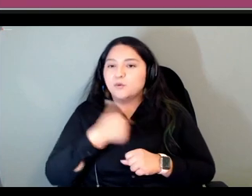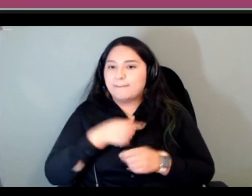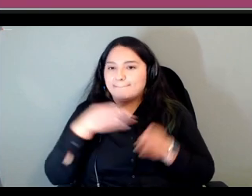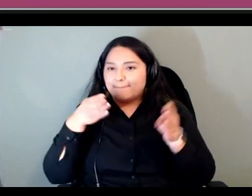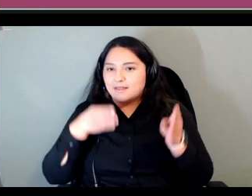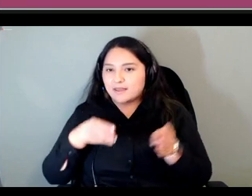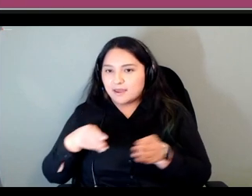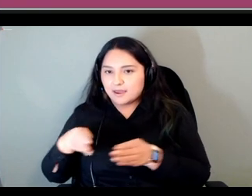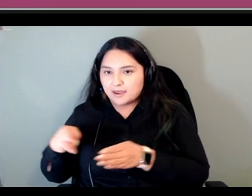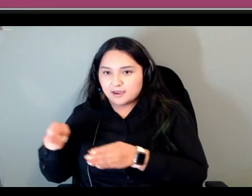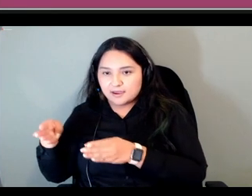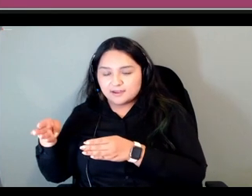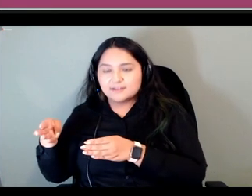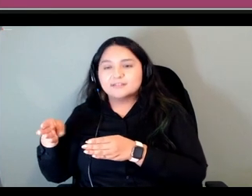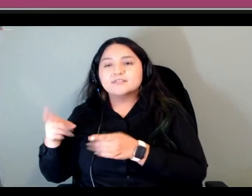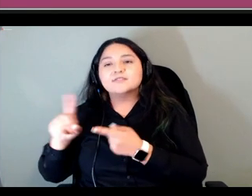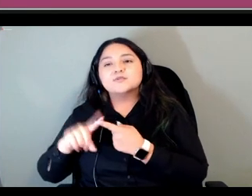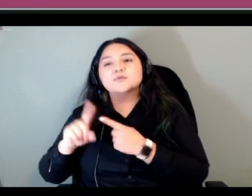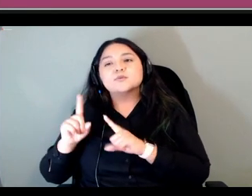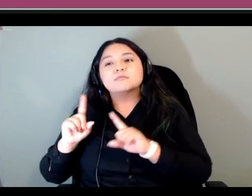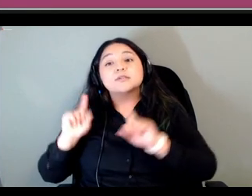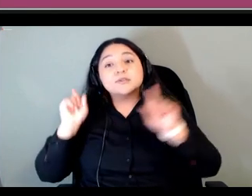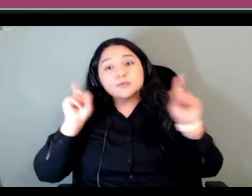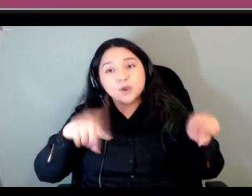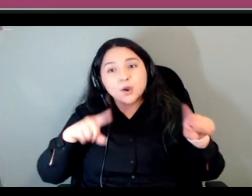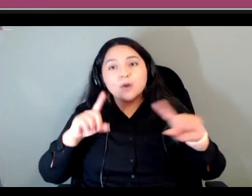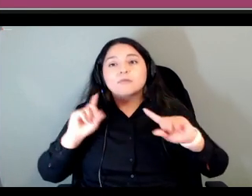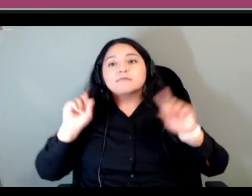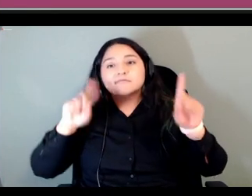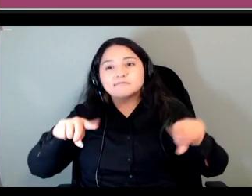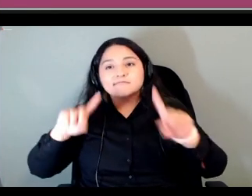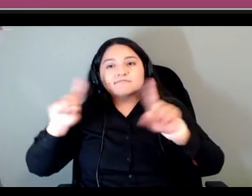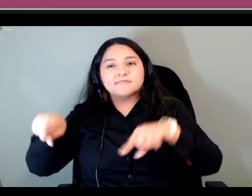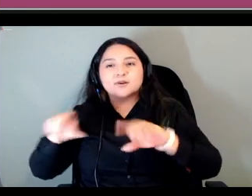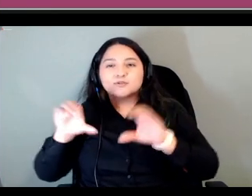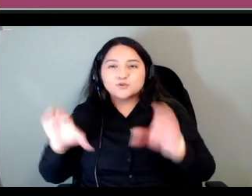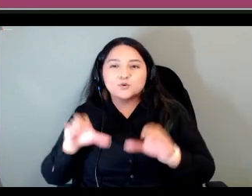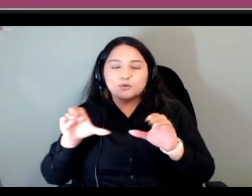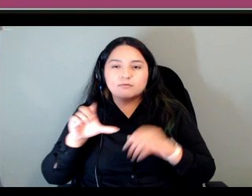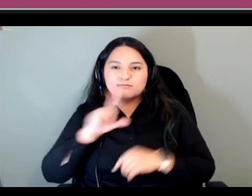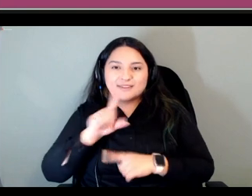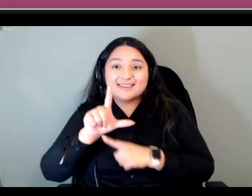go around and you know do a live you know visit many communities that it turned into